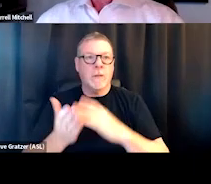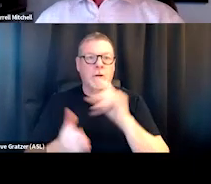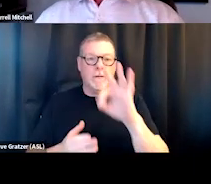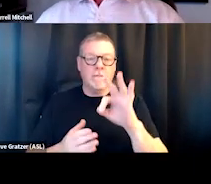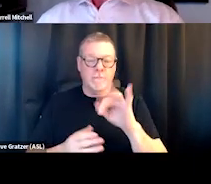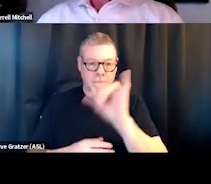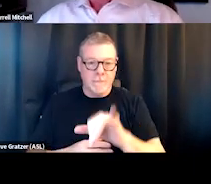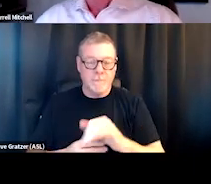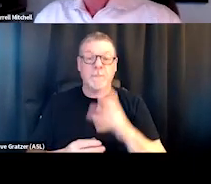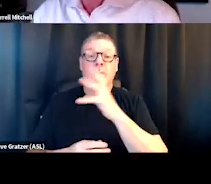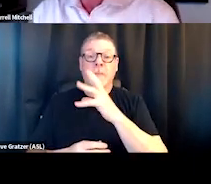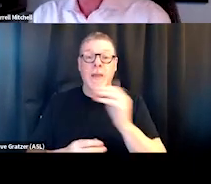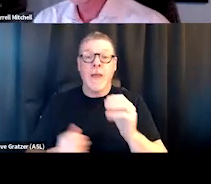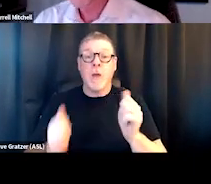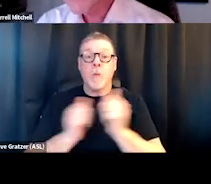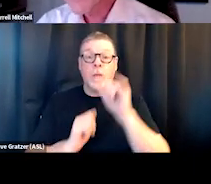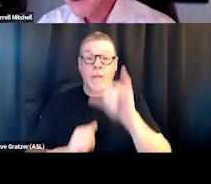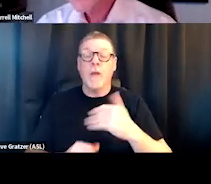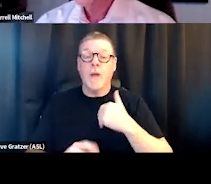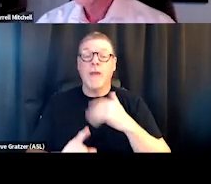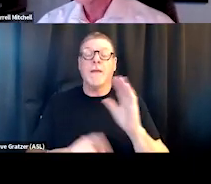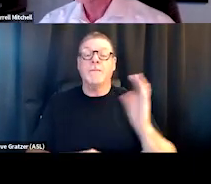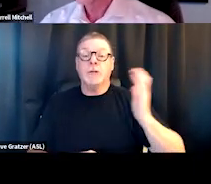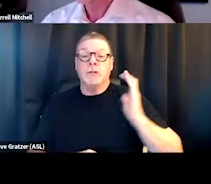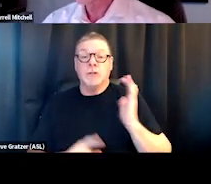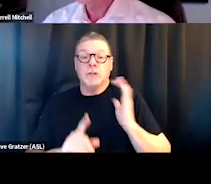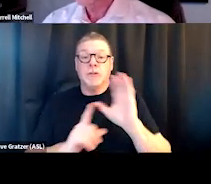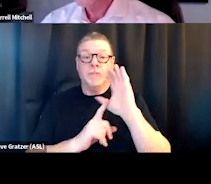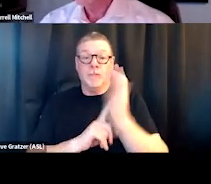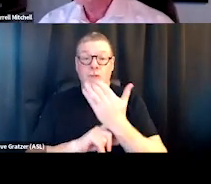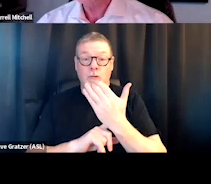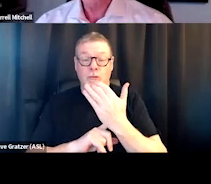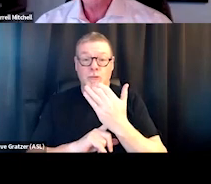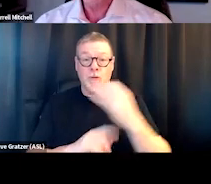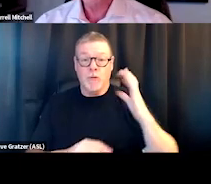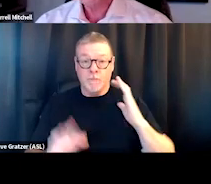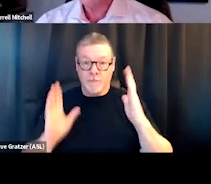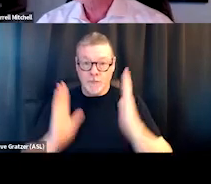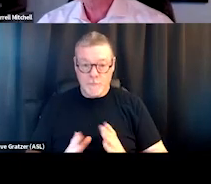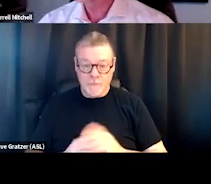And then along with that, we have a Chief Cultural Officer that brings program-specific work to us